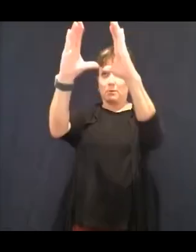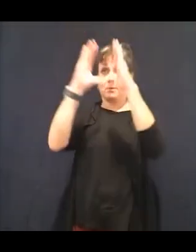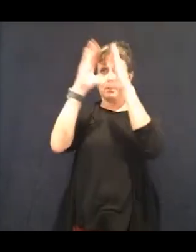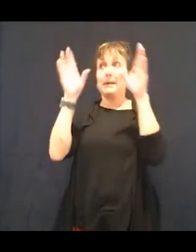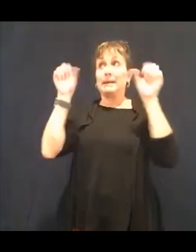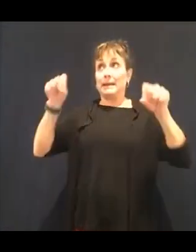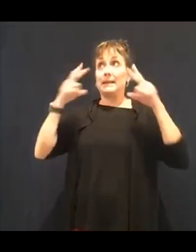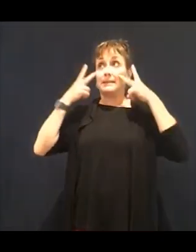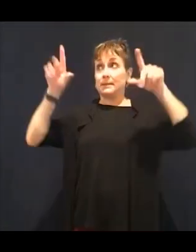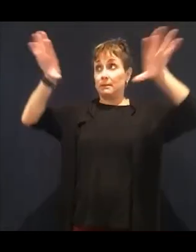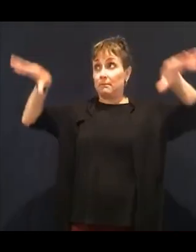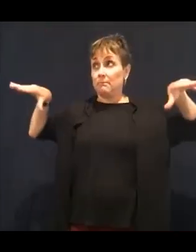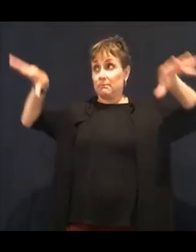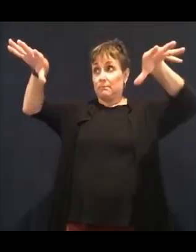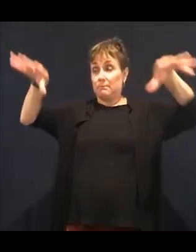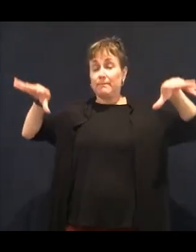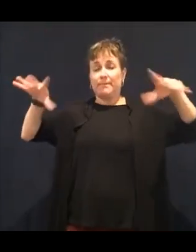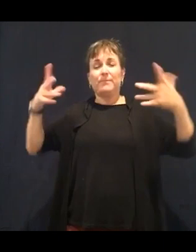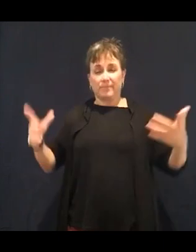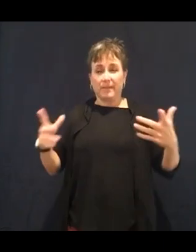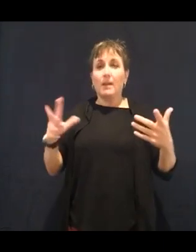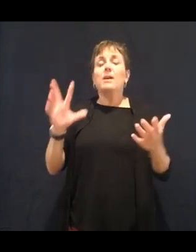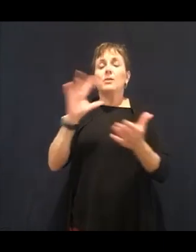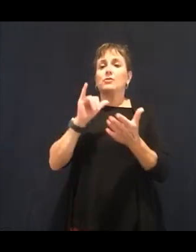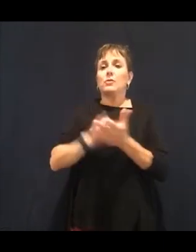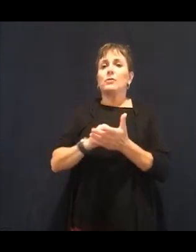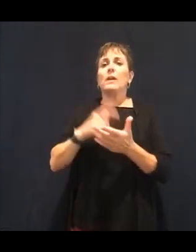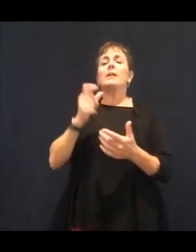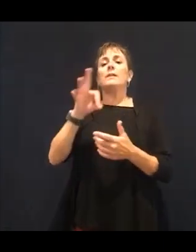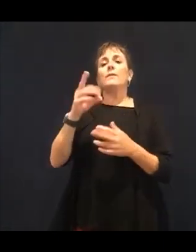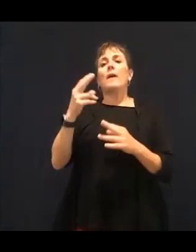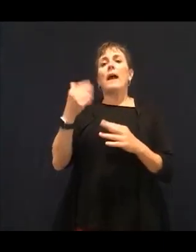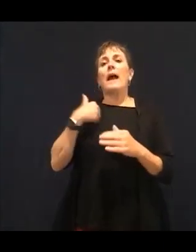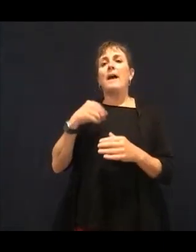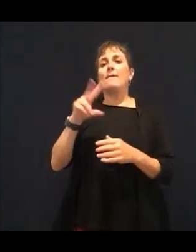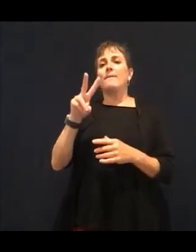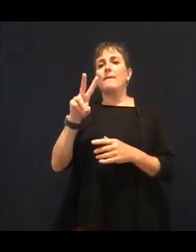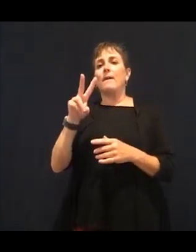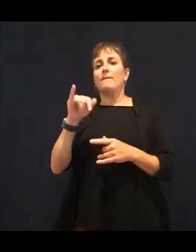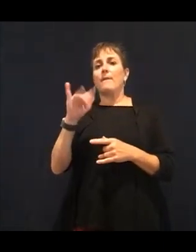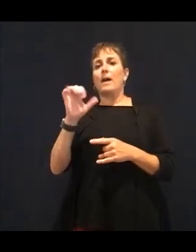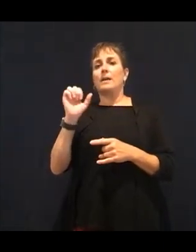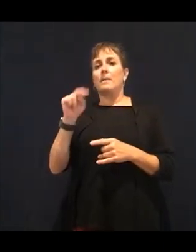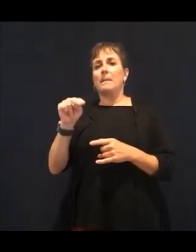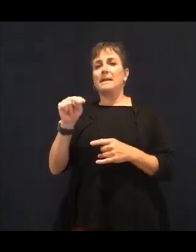OK. That's a whole different thing. And I can talk to you guys about vitamins and a great place